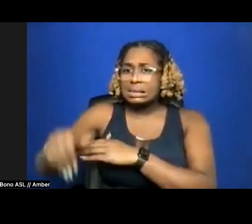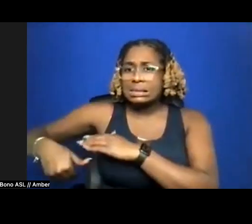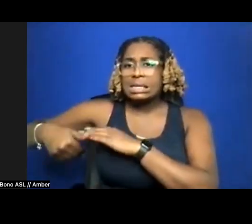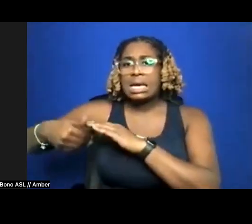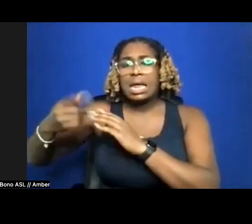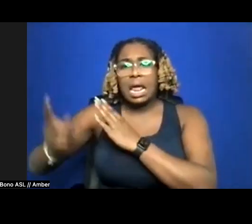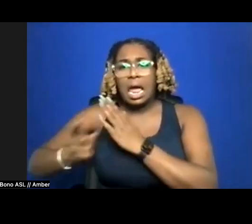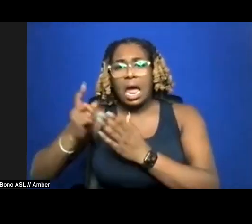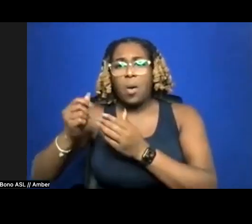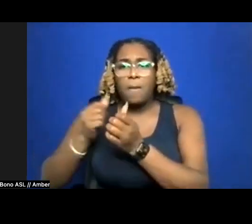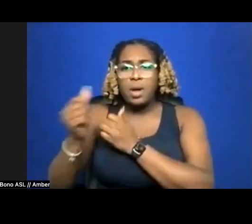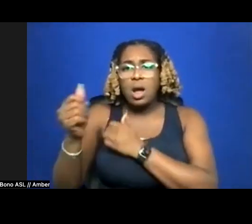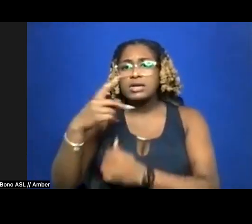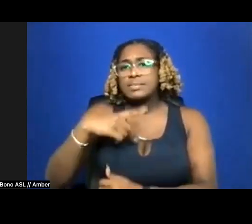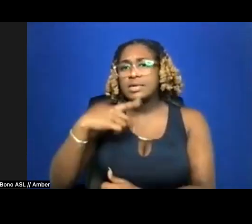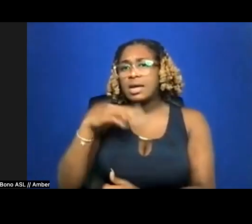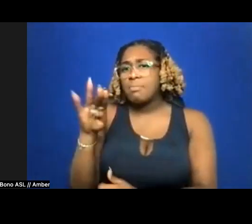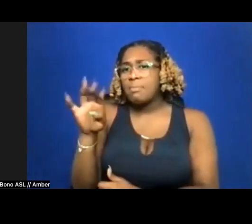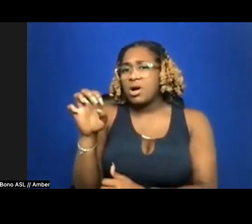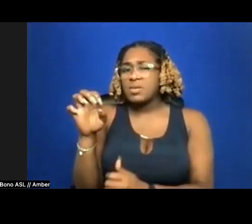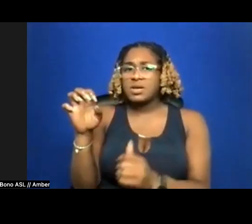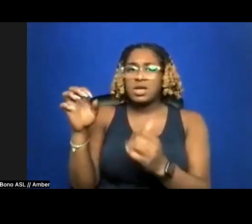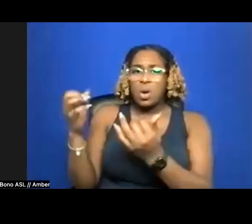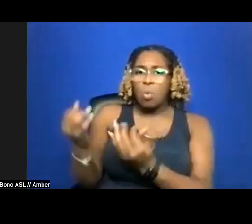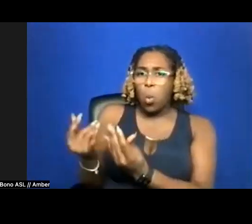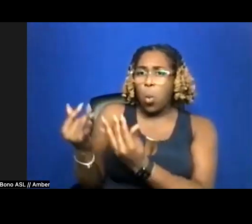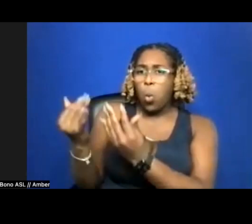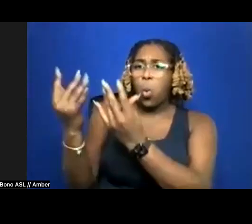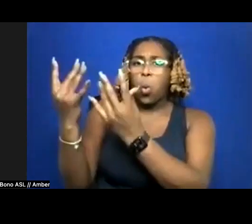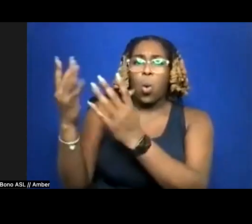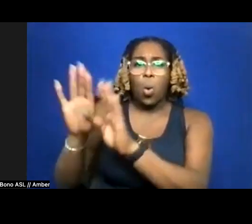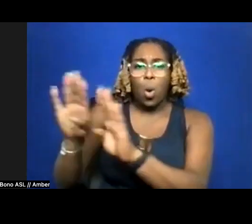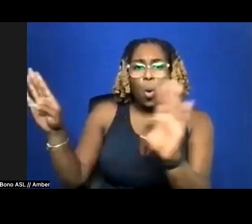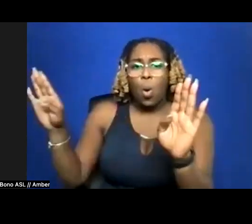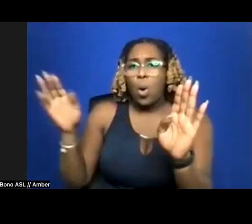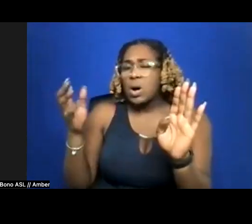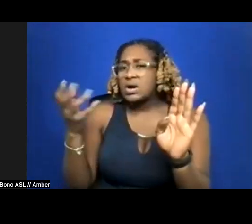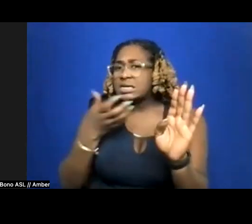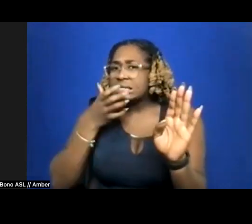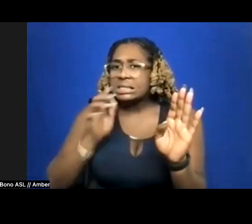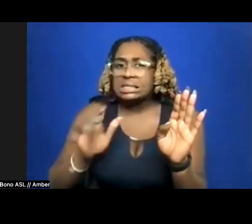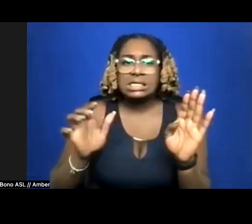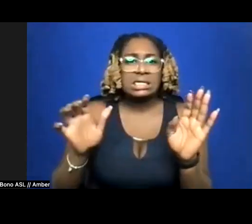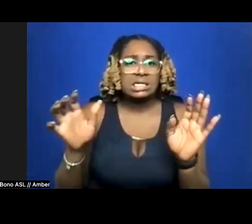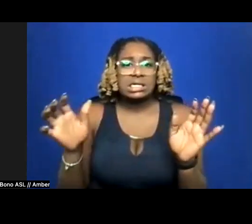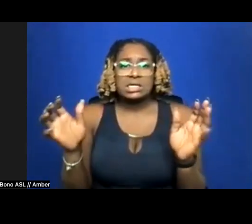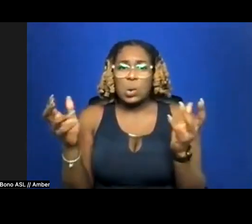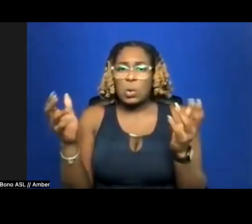a torched grin on the wall, heat-gnarled, eyes bleached with fluorescent fever) and my parents—